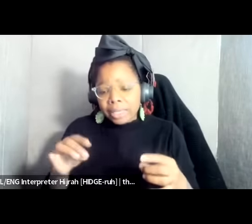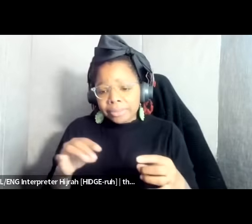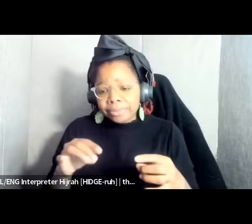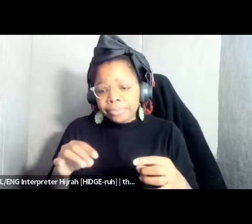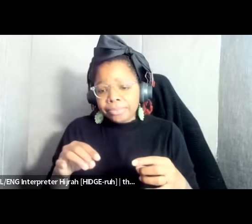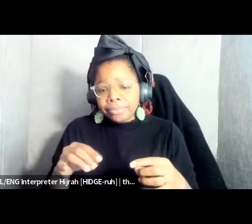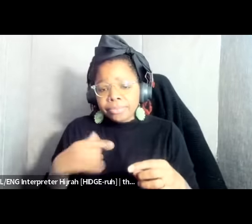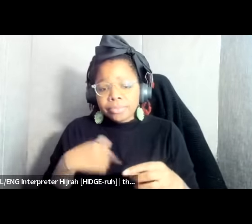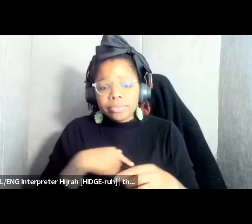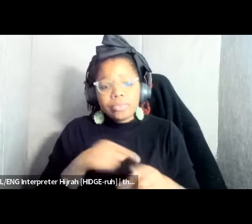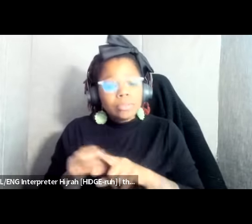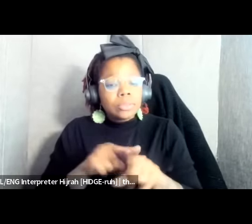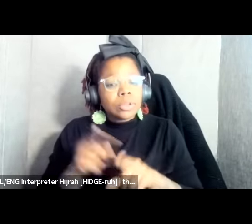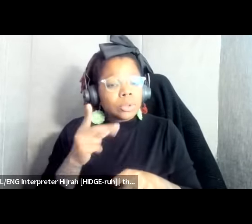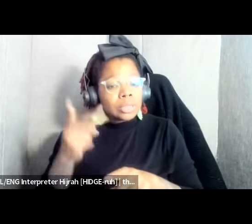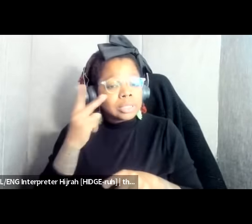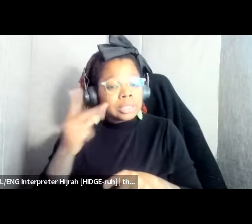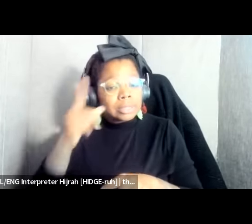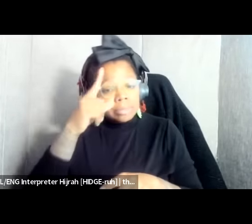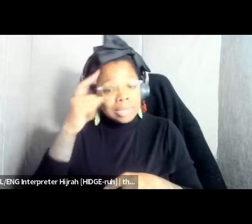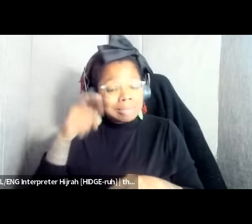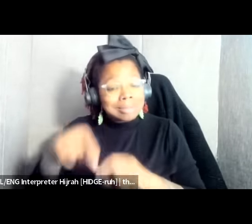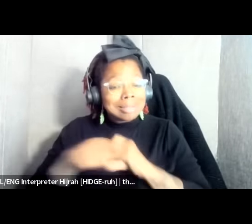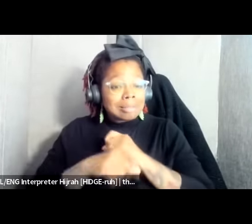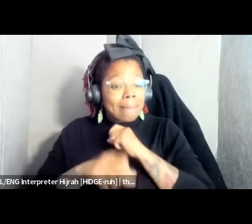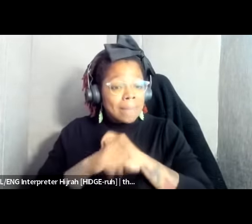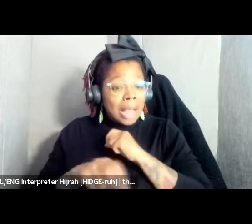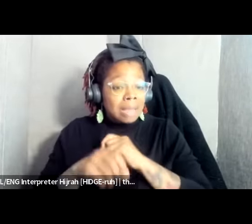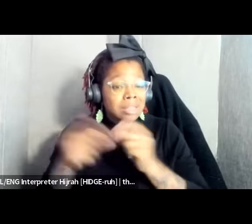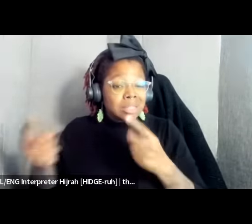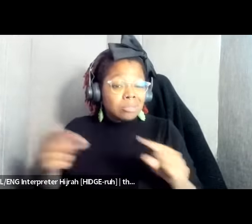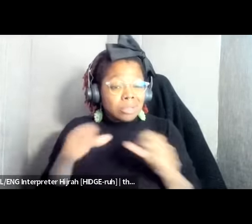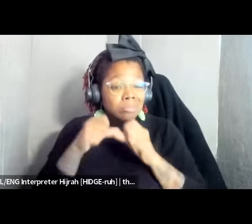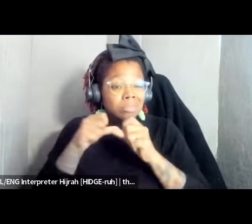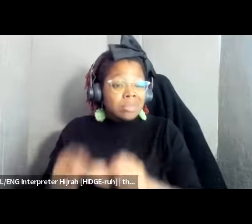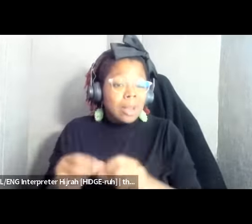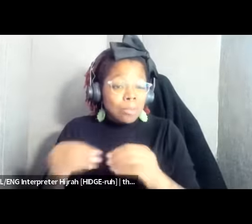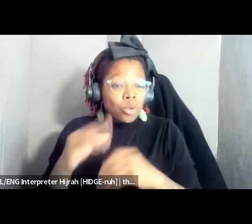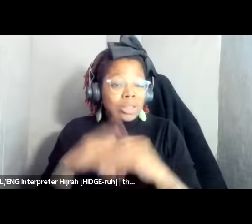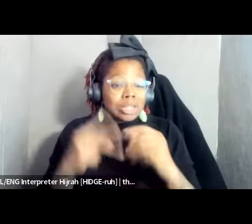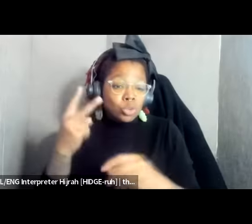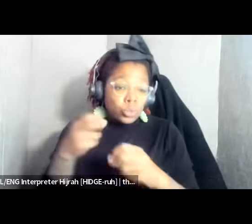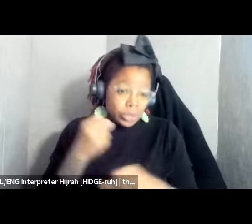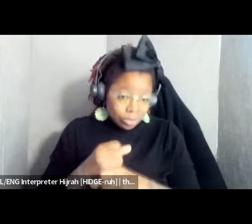seeing because this this campaign has been going on for over two years and I and I often will say